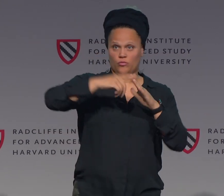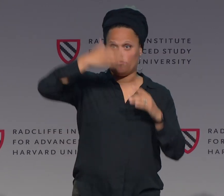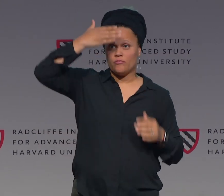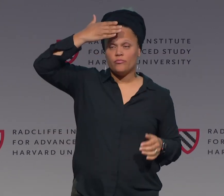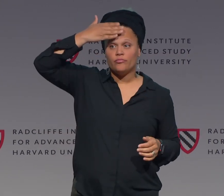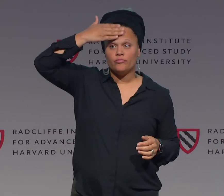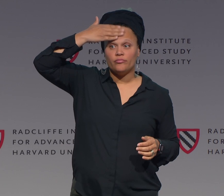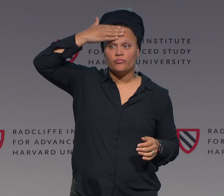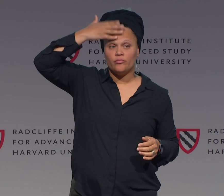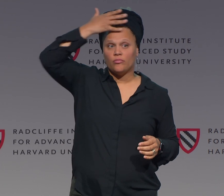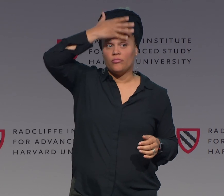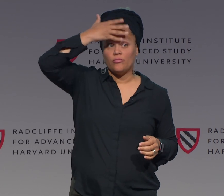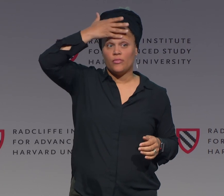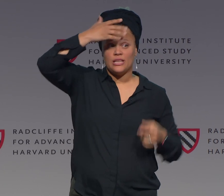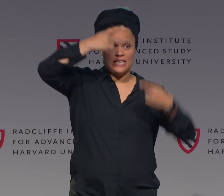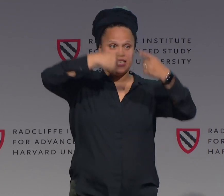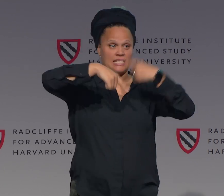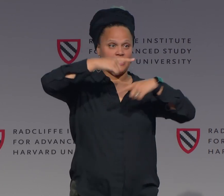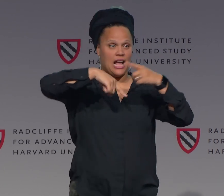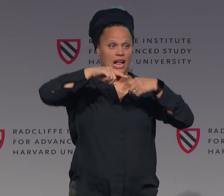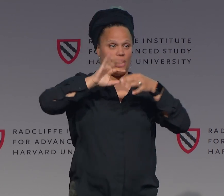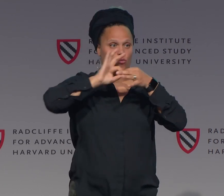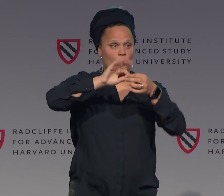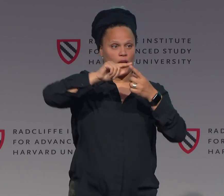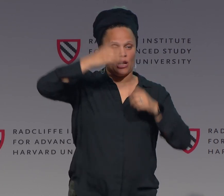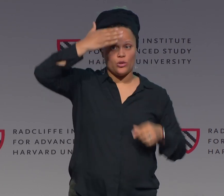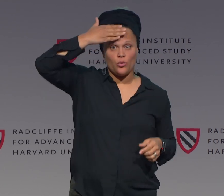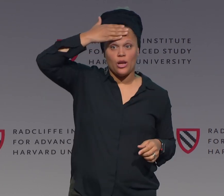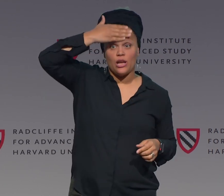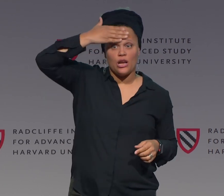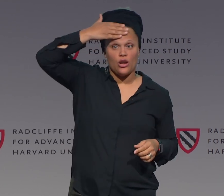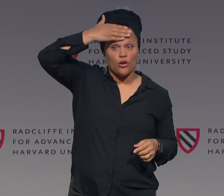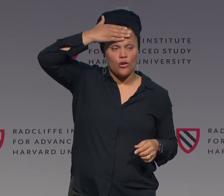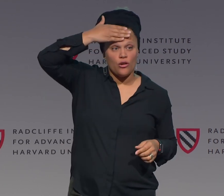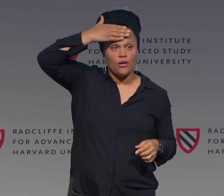As an example, you can start up here